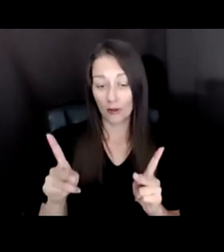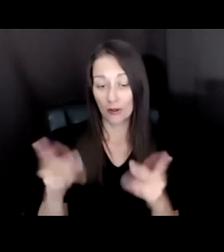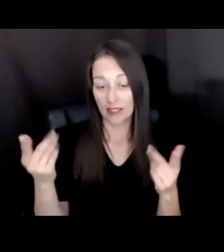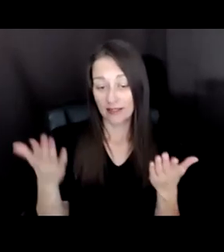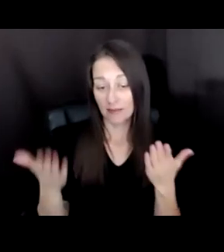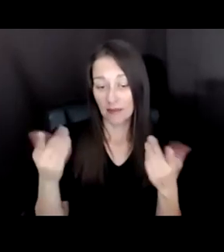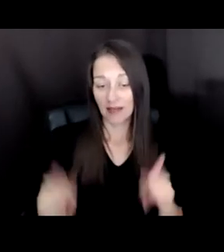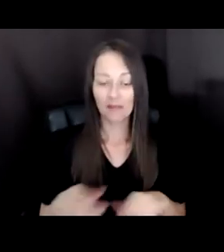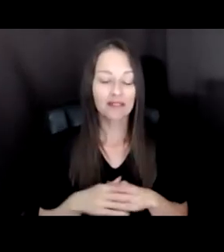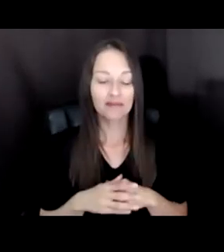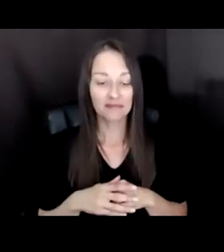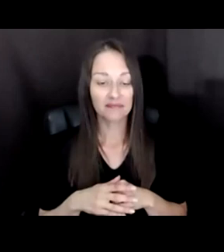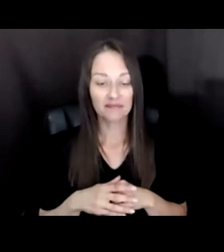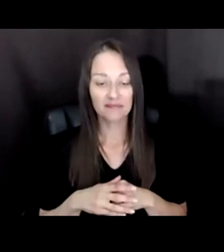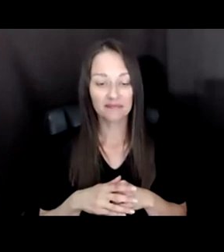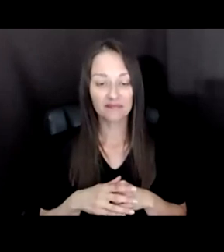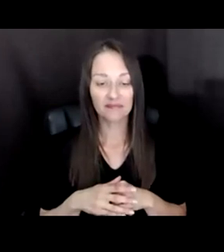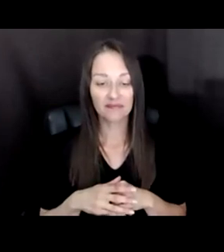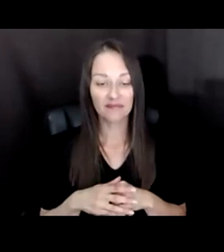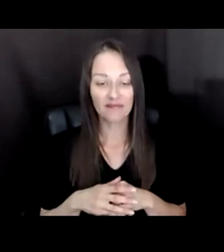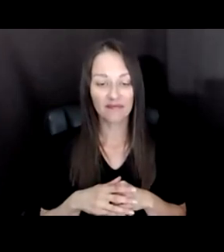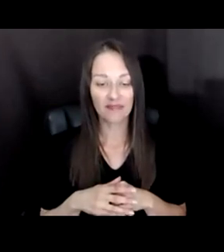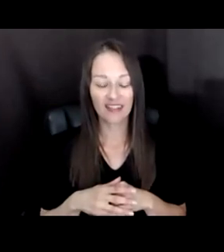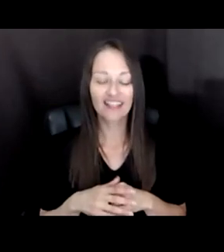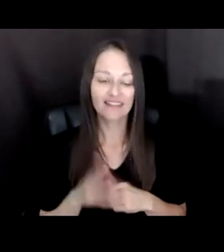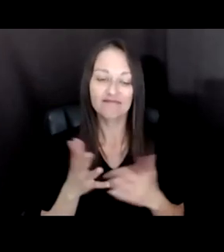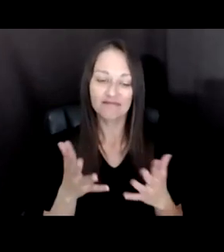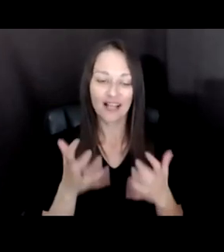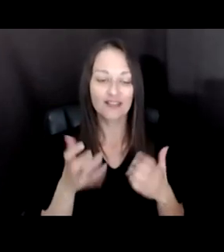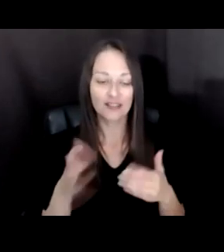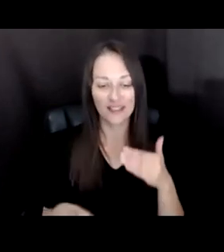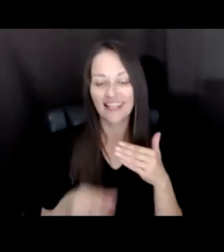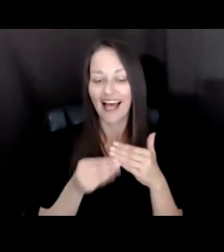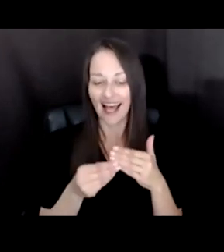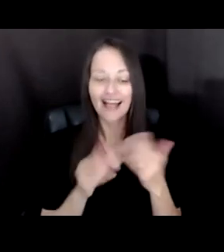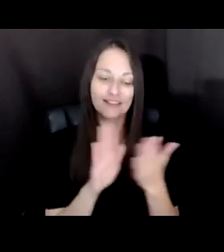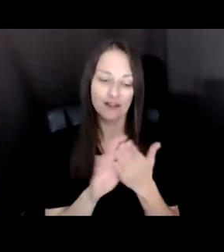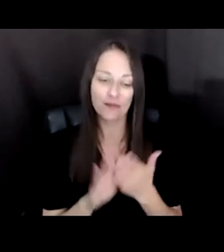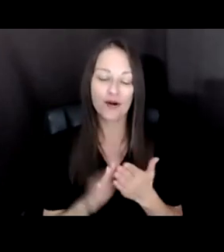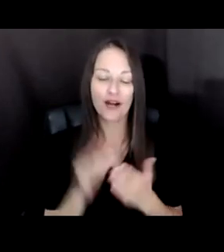DO WANT TO SAY, ADD TO THE, THE CHORUS OF PRAISE FOR JAX DELUCA WITHOUT WHOM THIS REPORT WOULDN'T